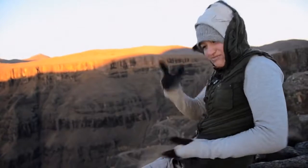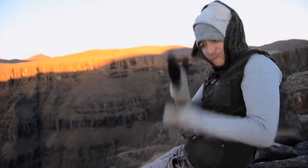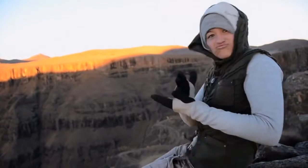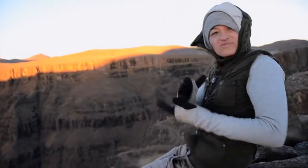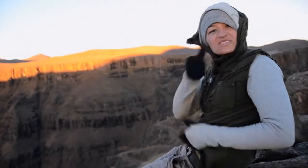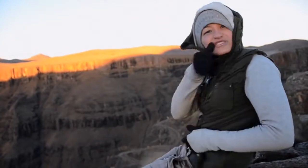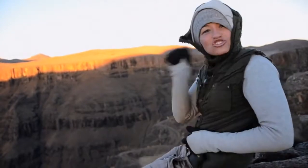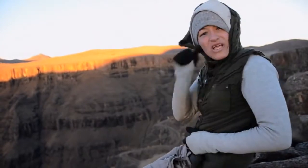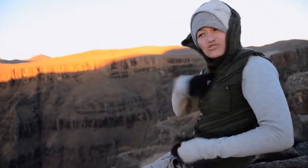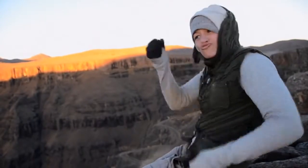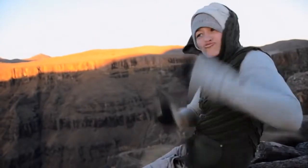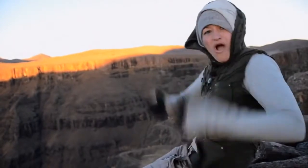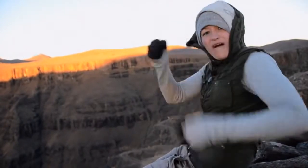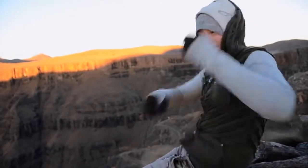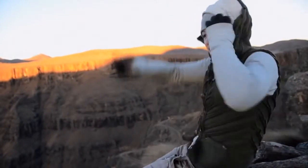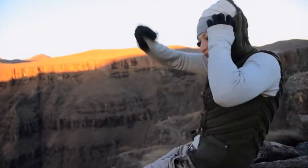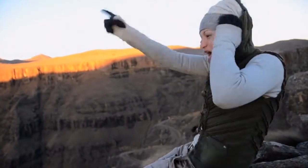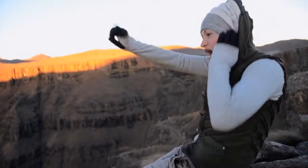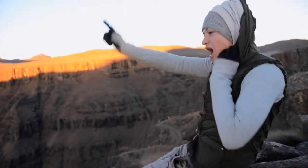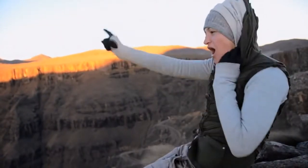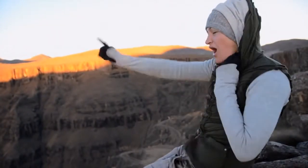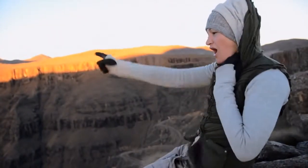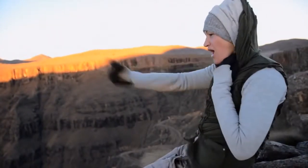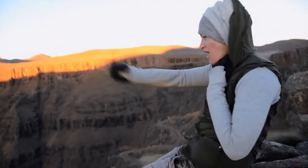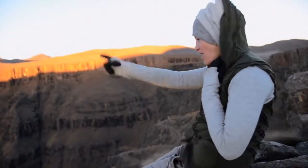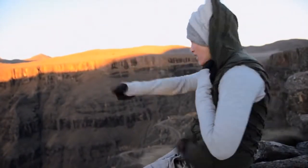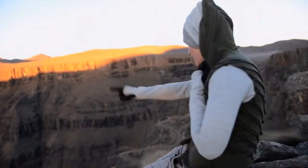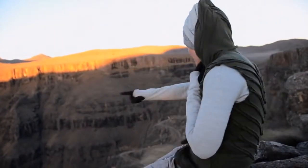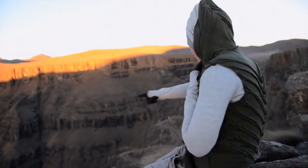This is real. Just yesterday, I drove on